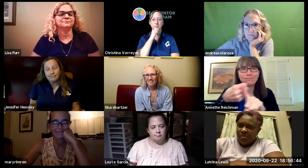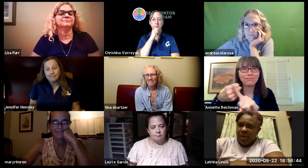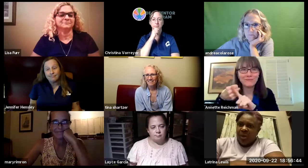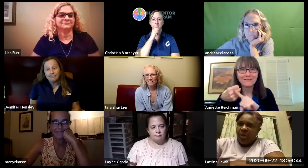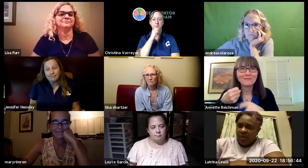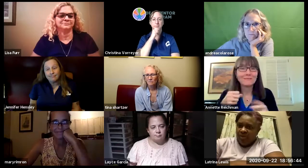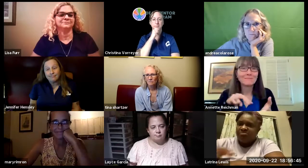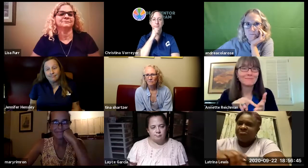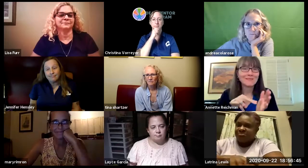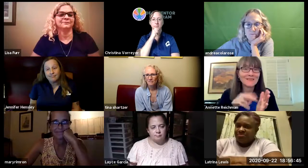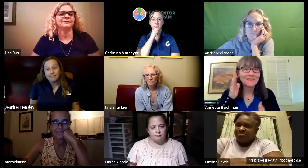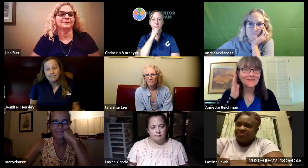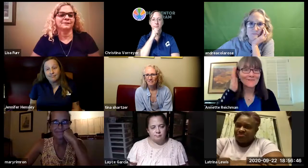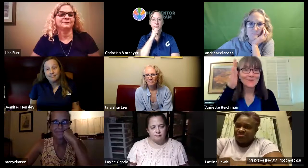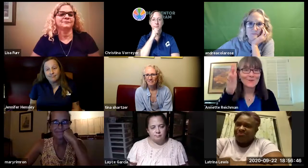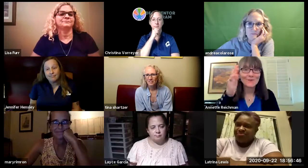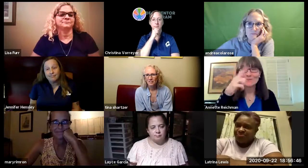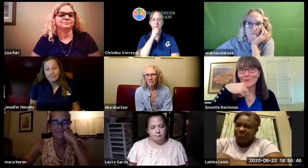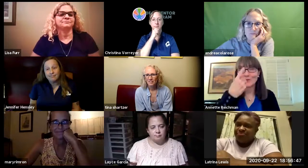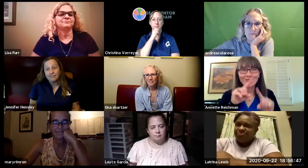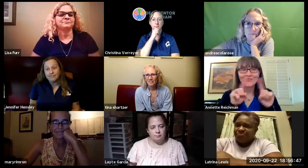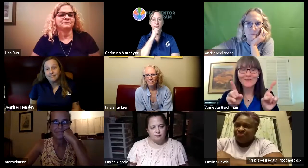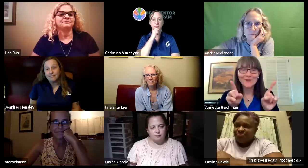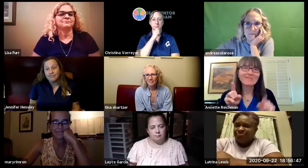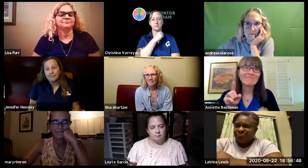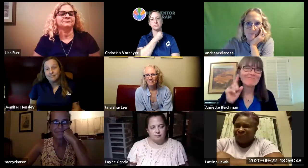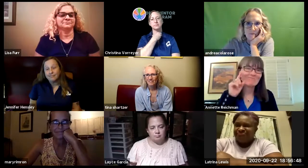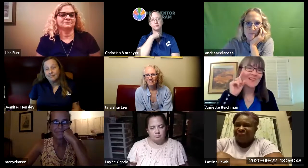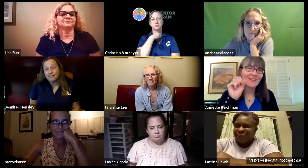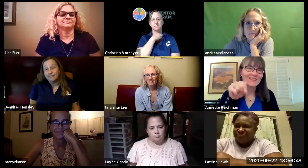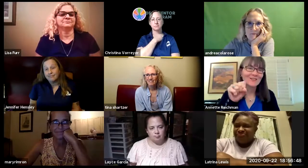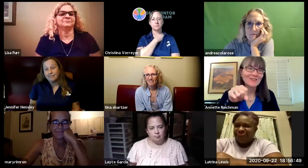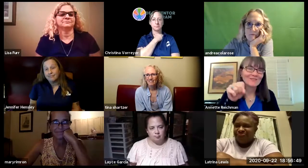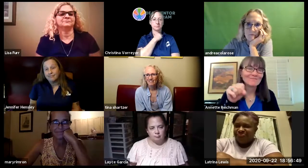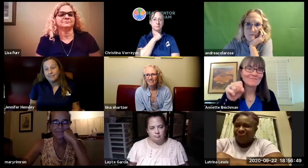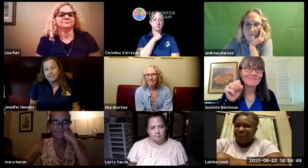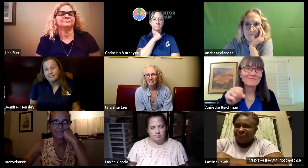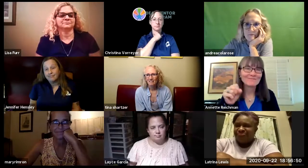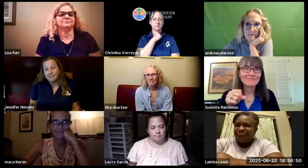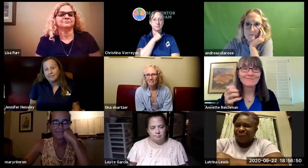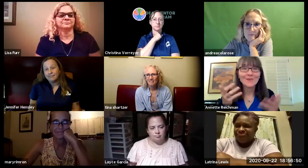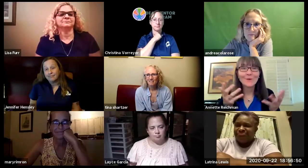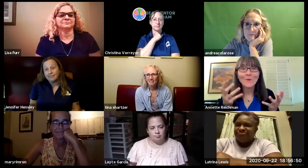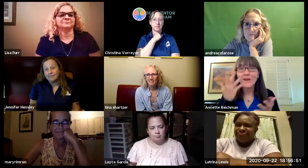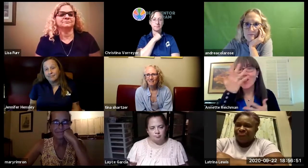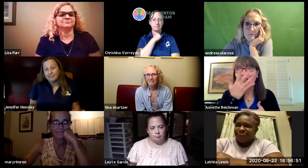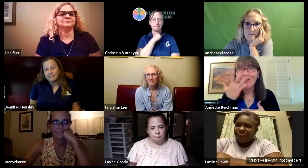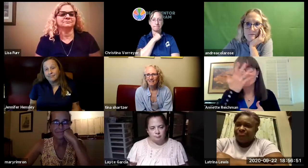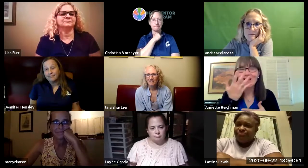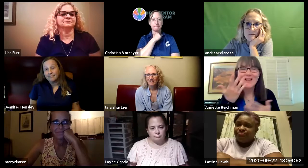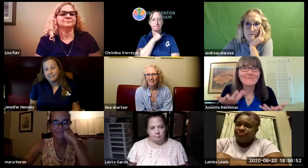it has definitely impacted everyone the future is going to look different for sure